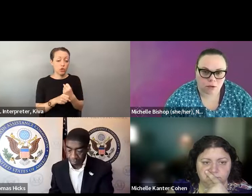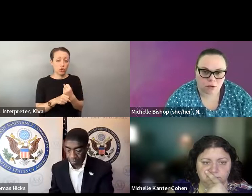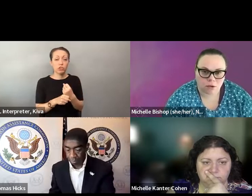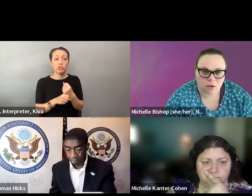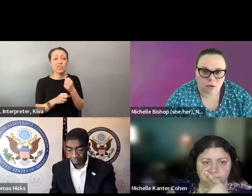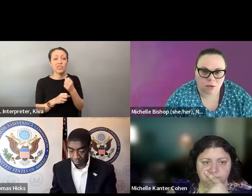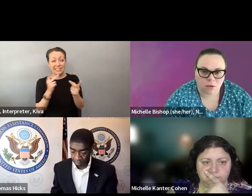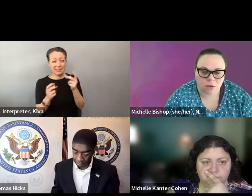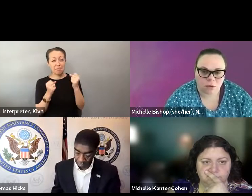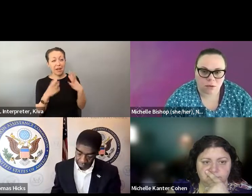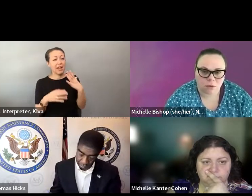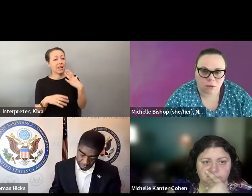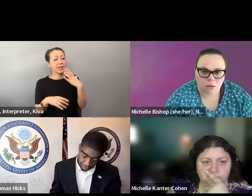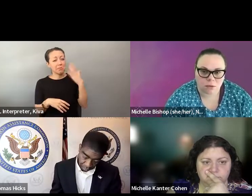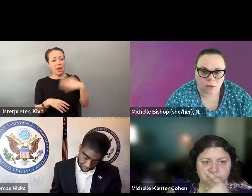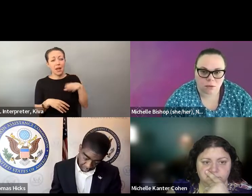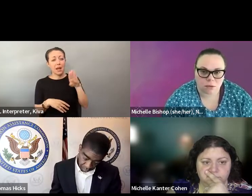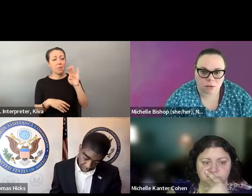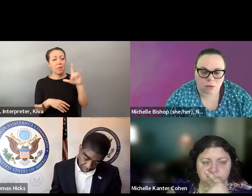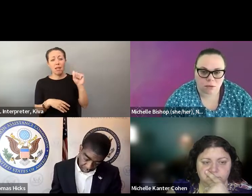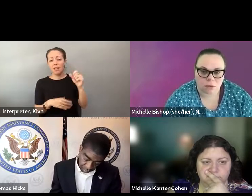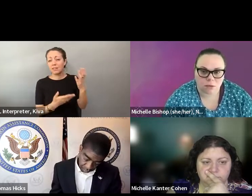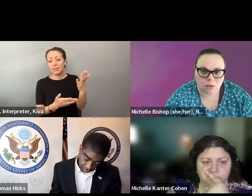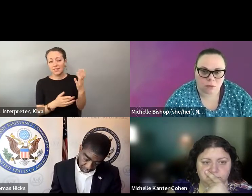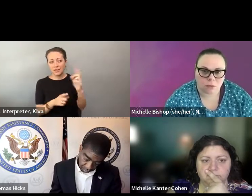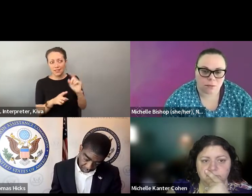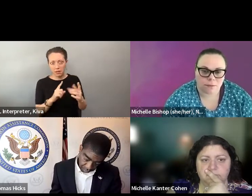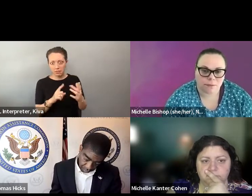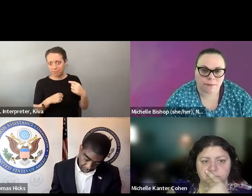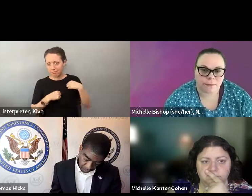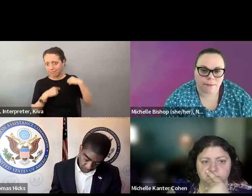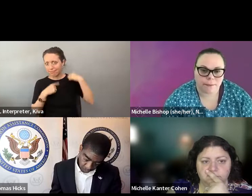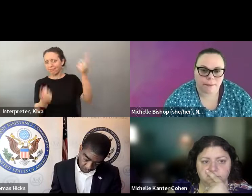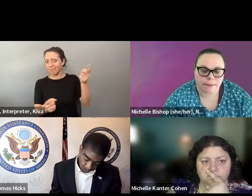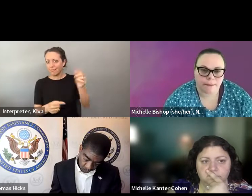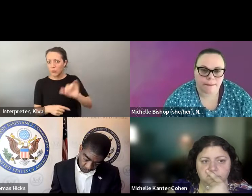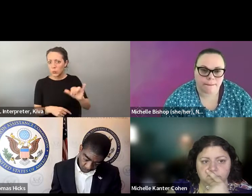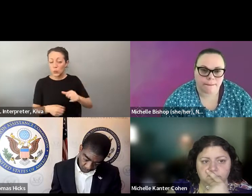level for. You know, we have been focusing a lot on the last couple of years, bad hinges that have come from